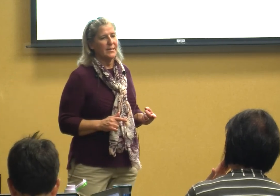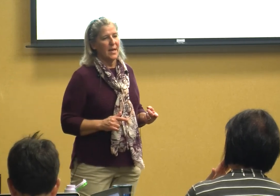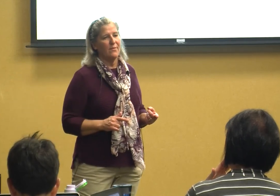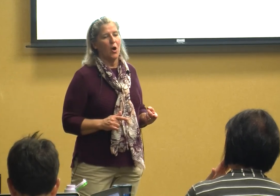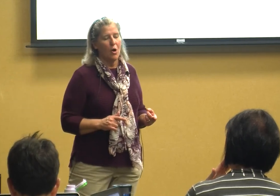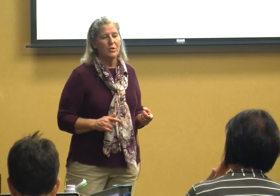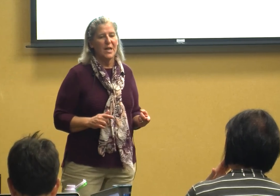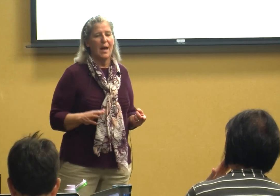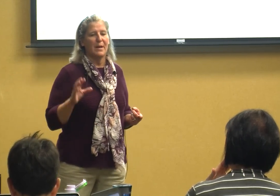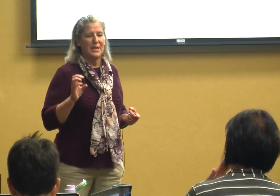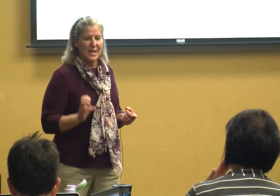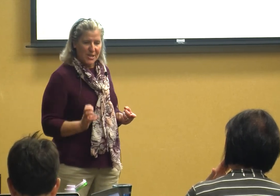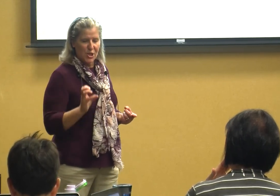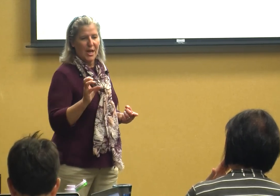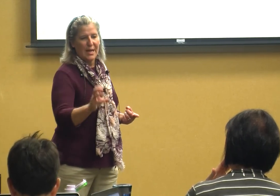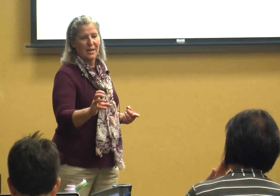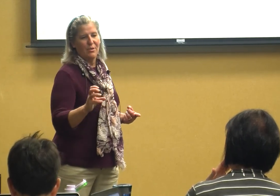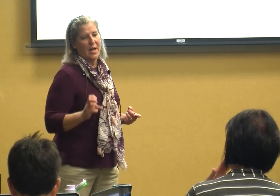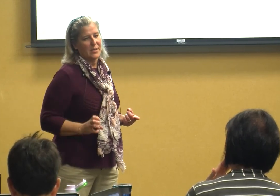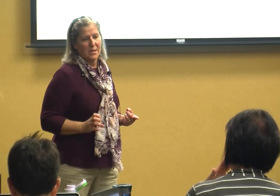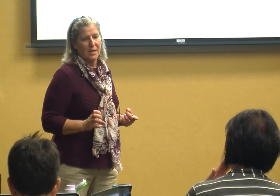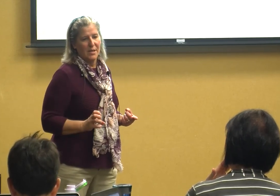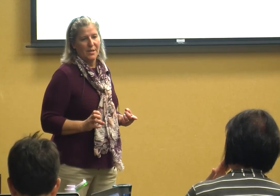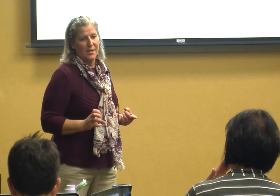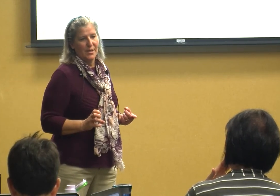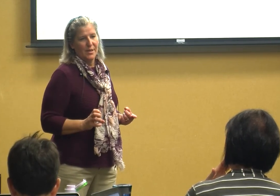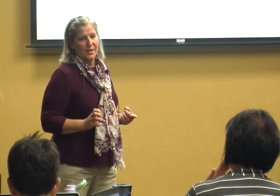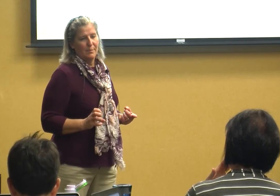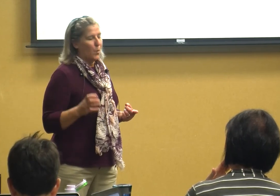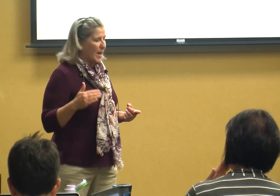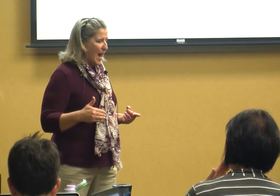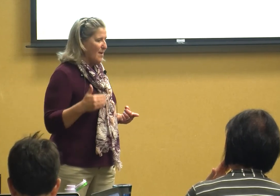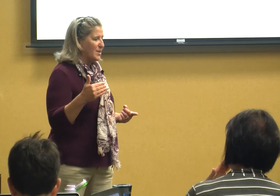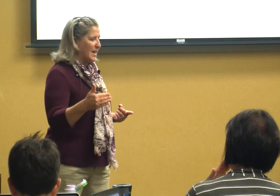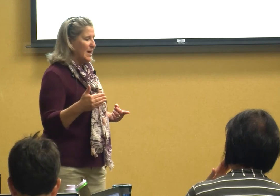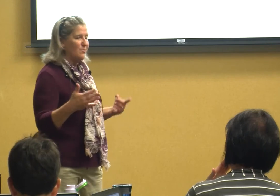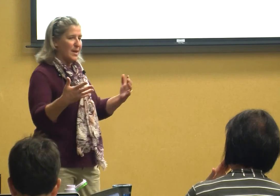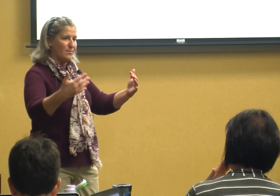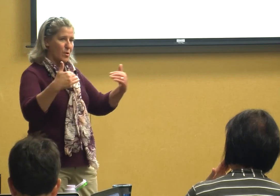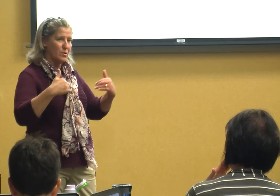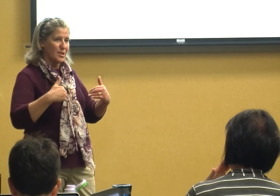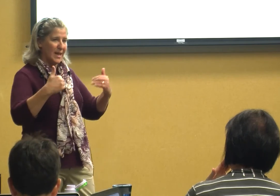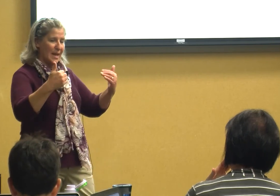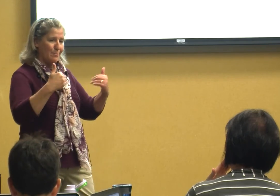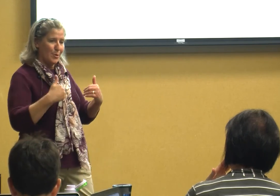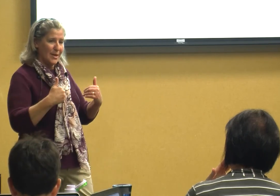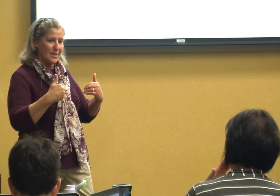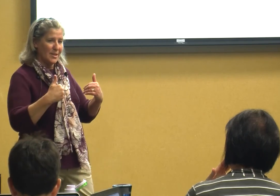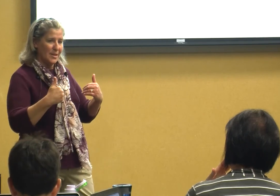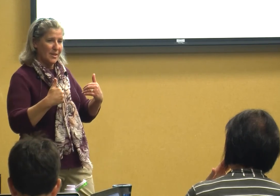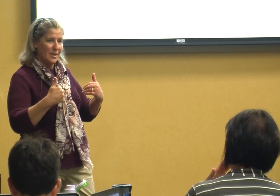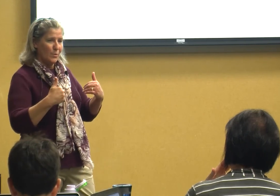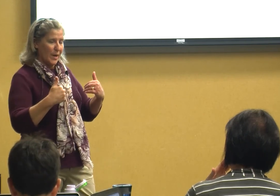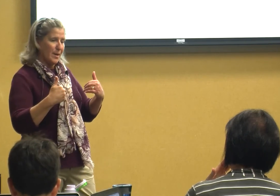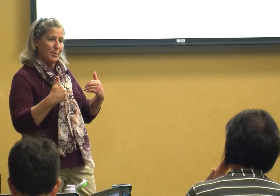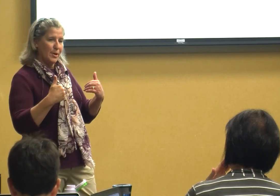have a hard time initiating things but we have to give them first the input we got to put it